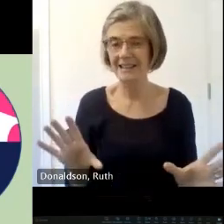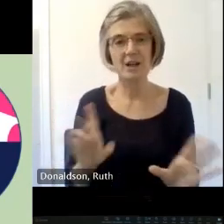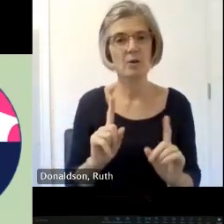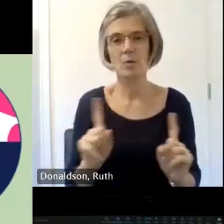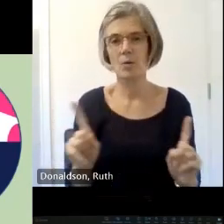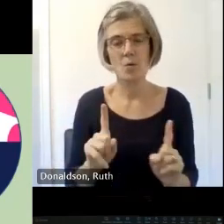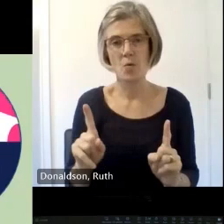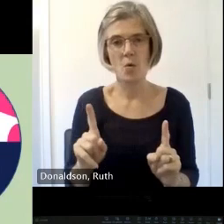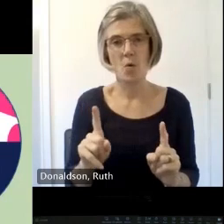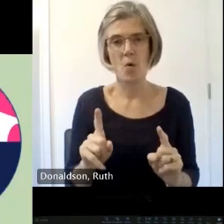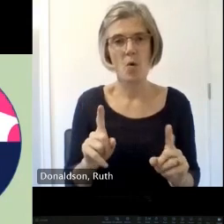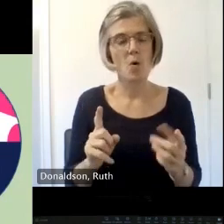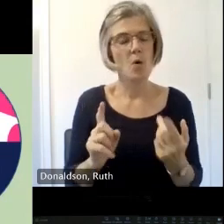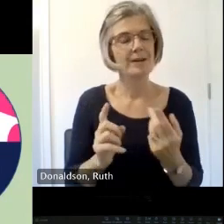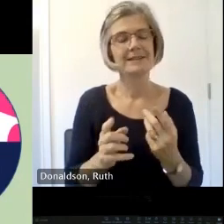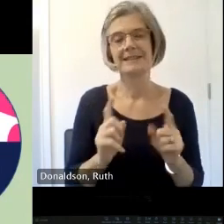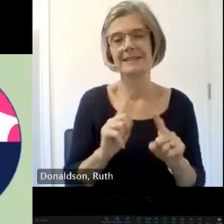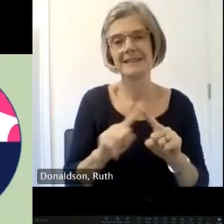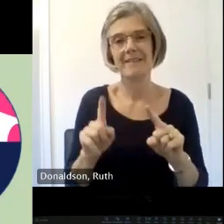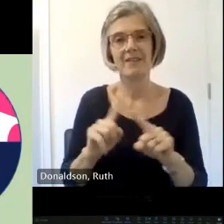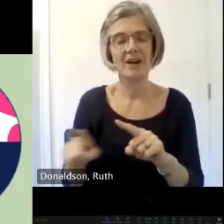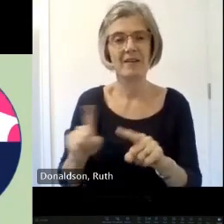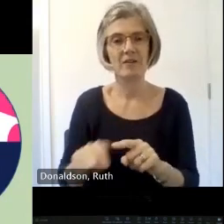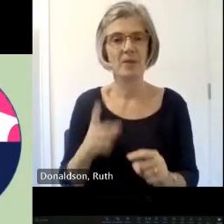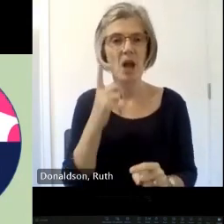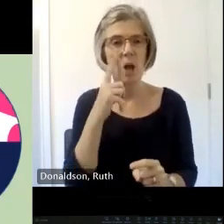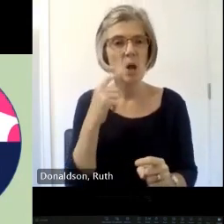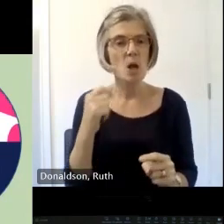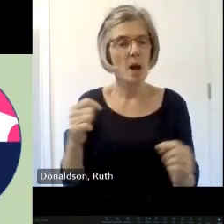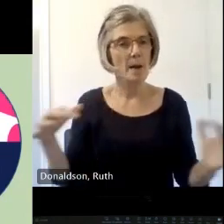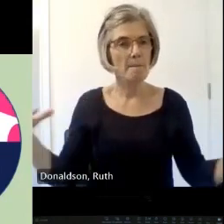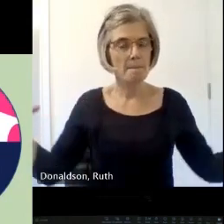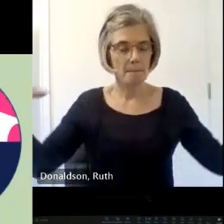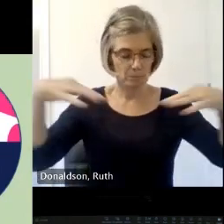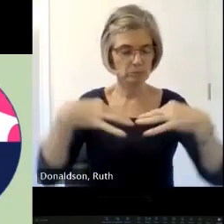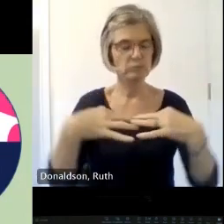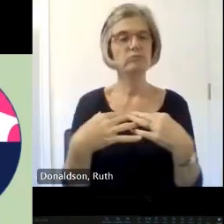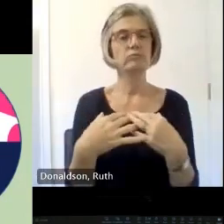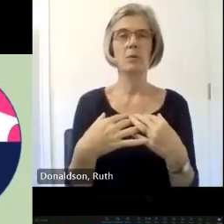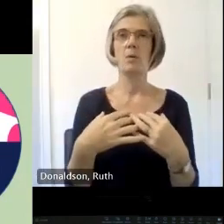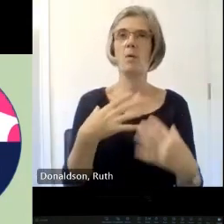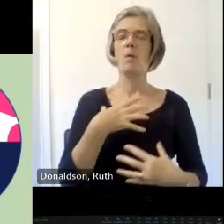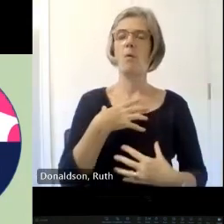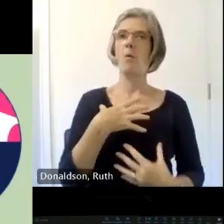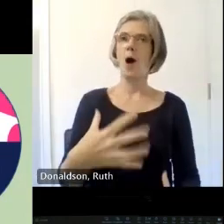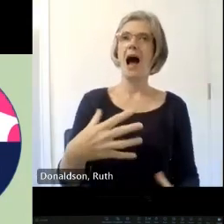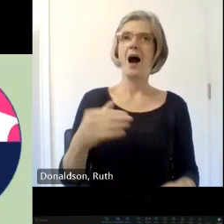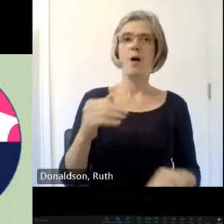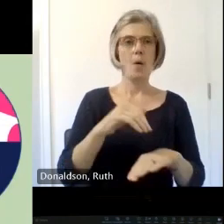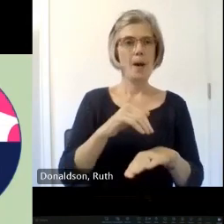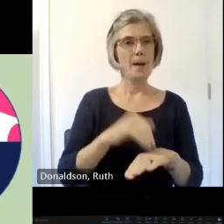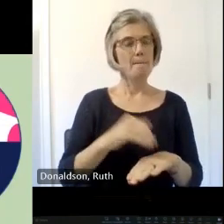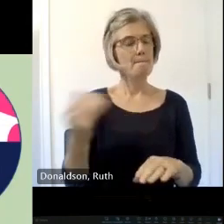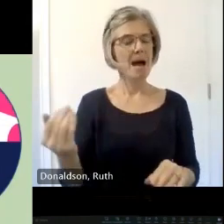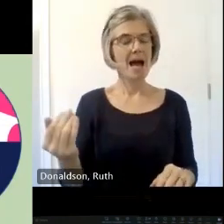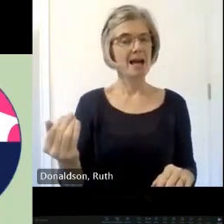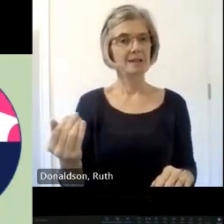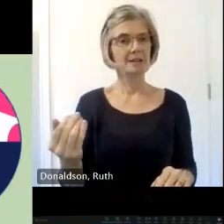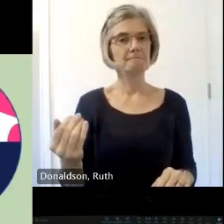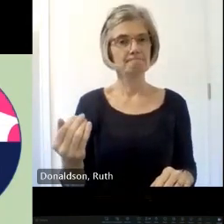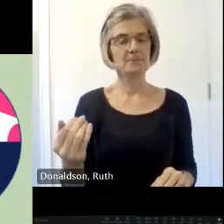people old people who come to see you you can see the effect it has on it and we want to bring that back into the community we want to bring her out into the community we want to